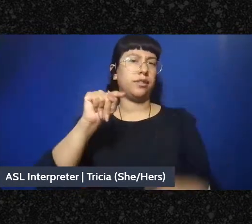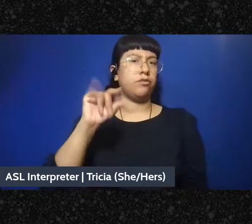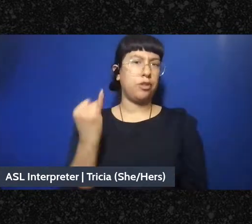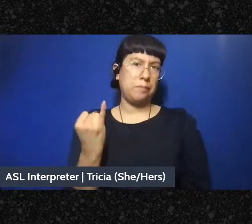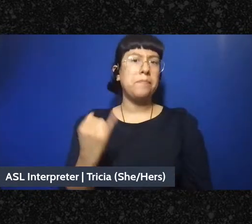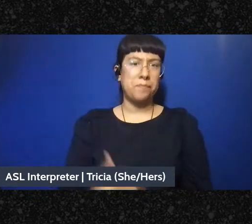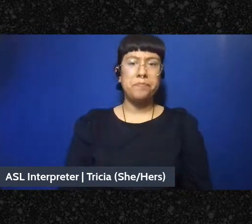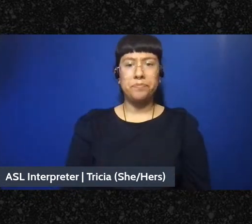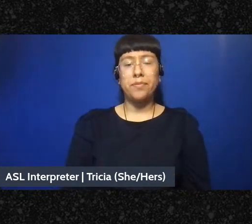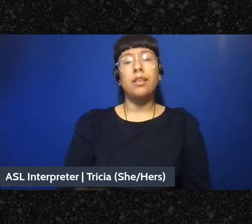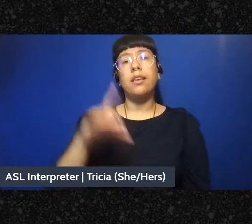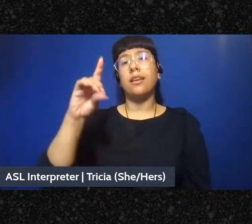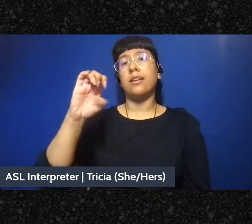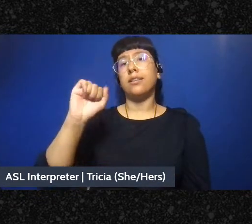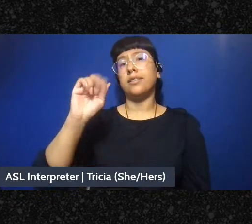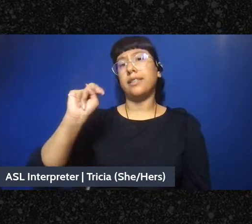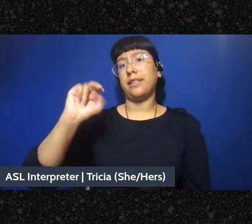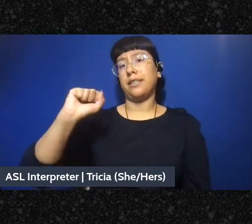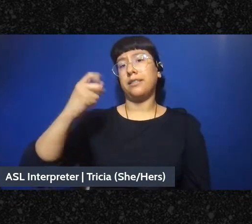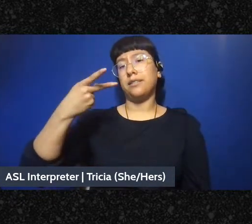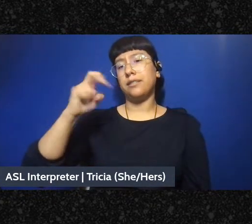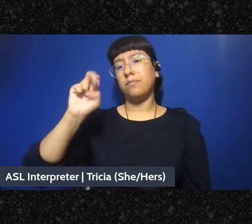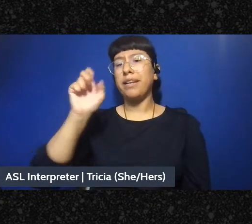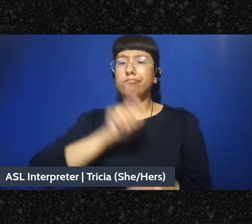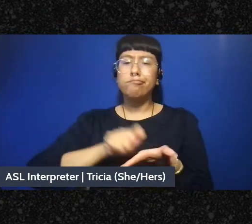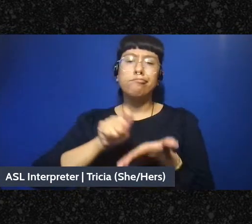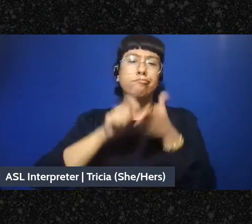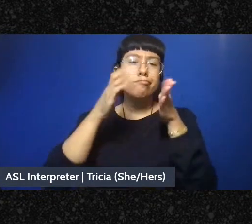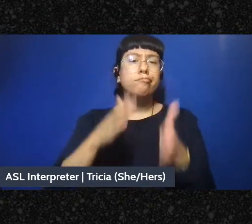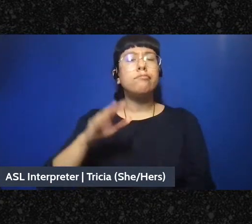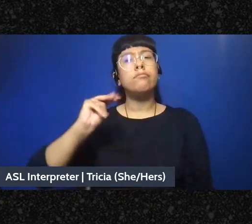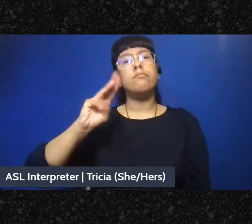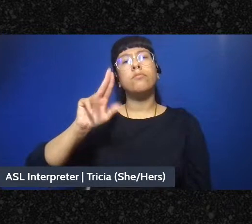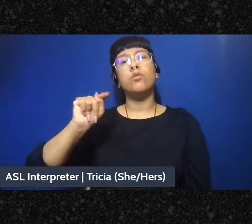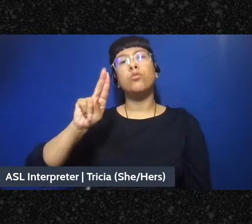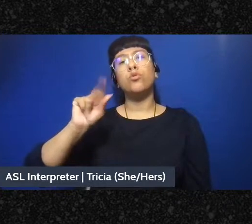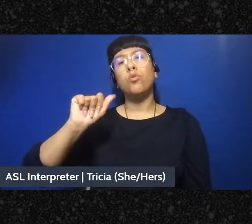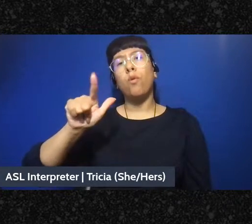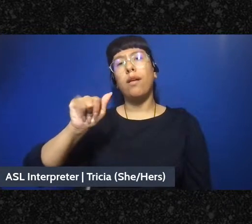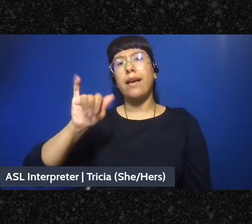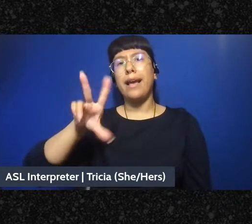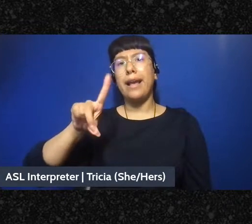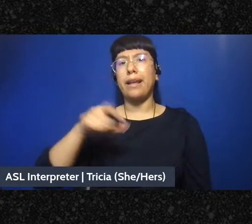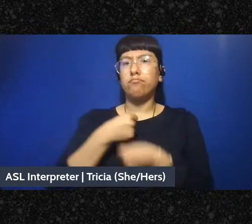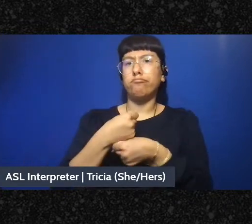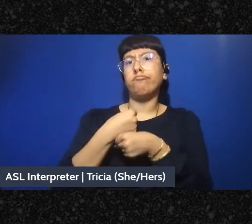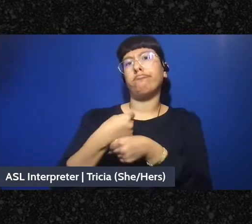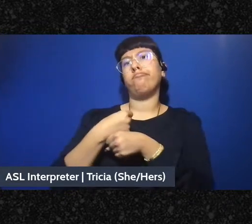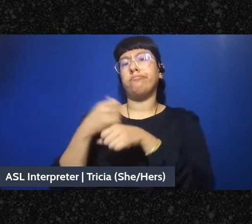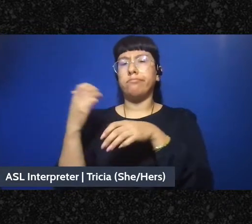Dean Spade is the author of “Mutual Aid: Building Solidarity During This Crisis and The Next” as